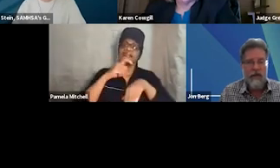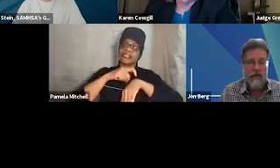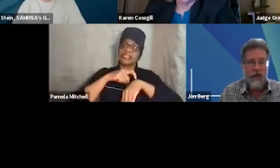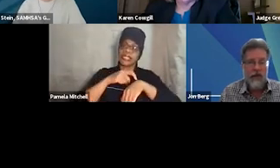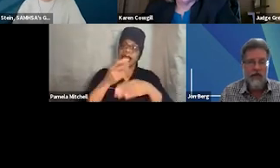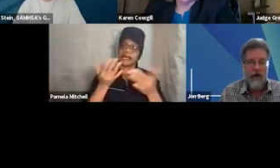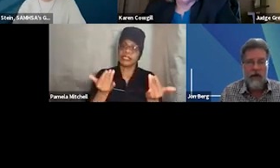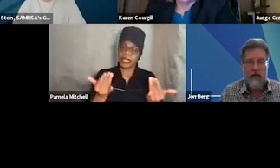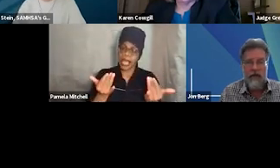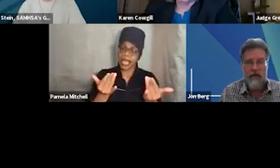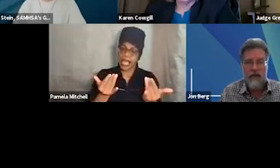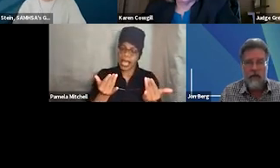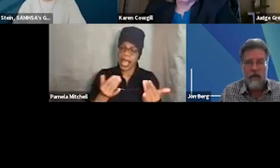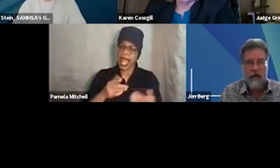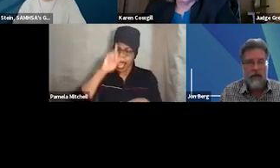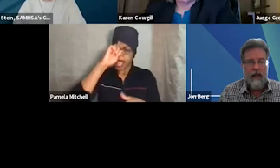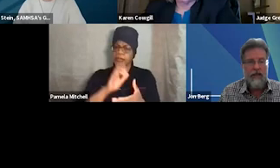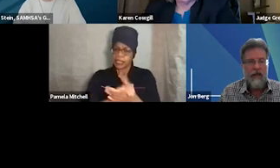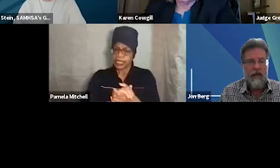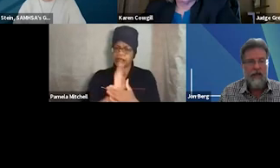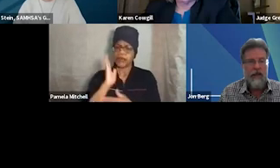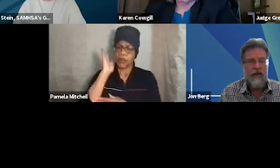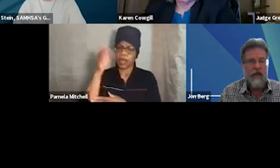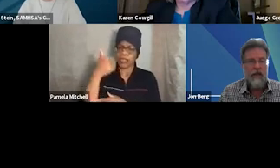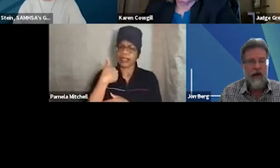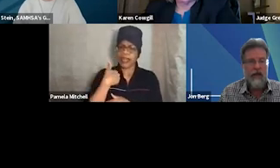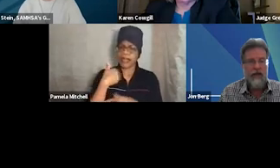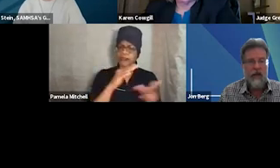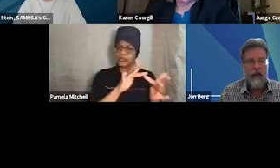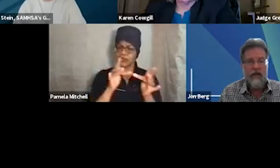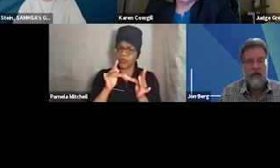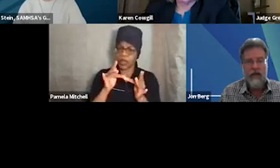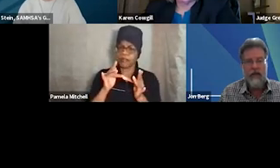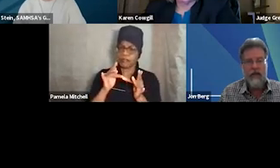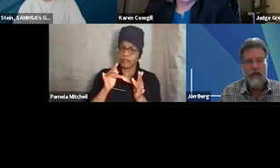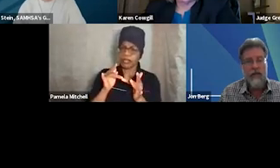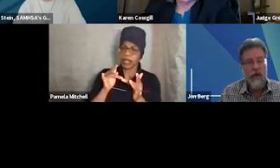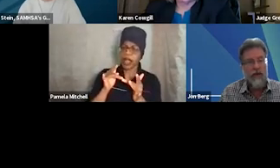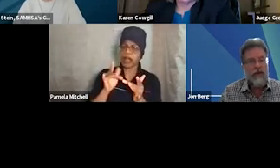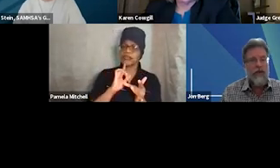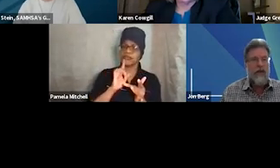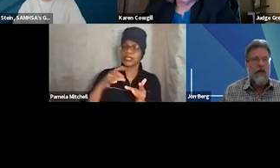today's webinar very beneficial. SAMHSA is pleased to provide this webinar that focuses on the importance